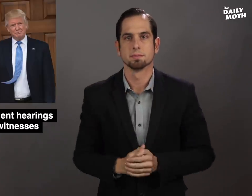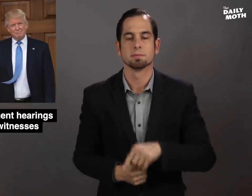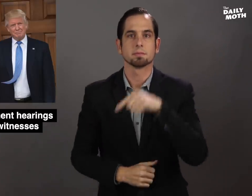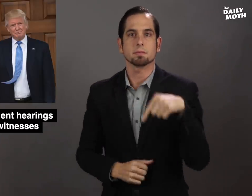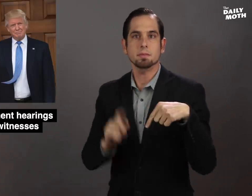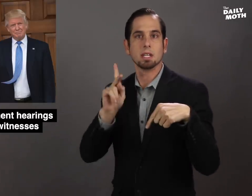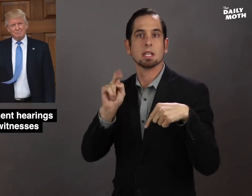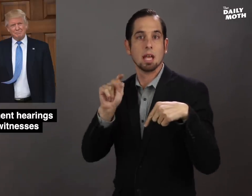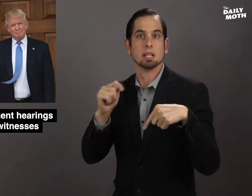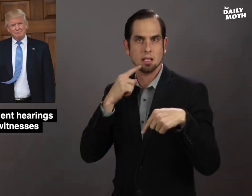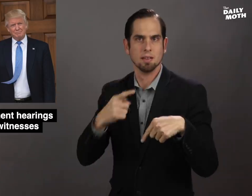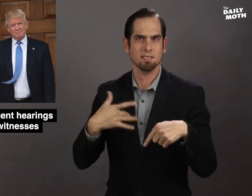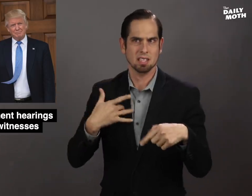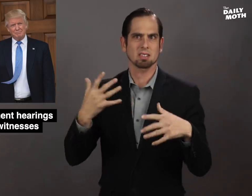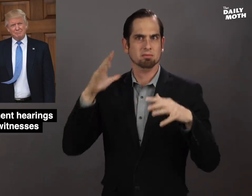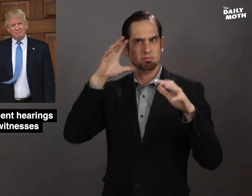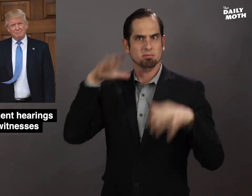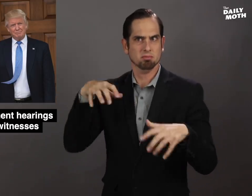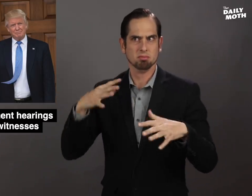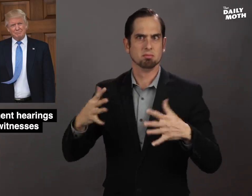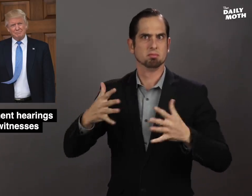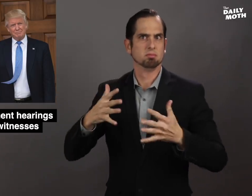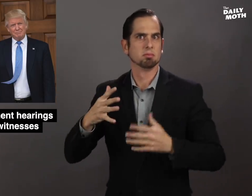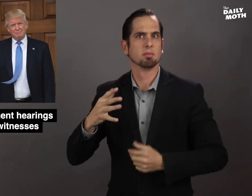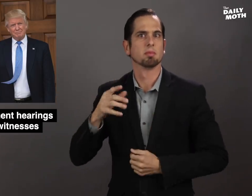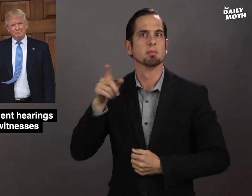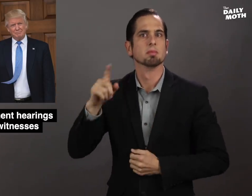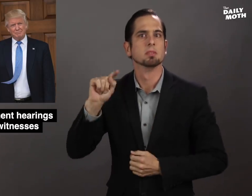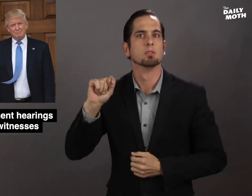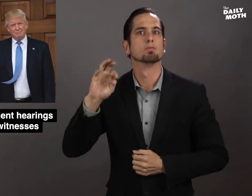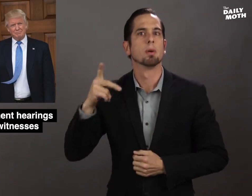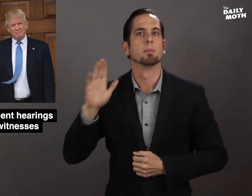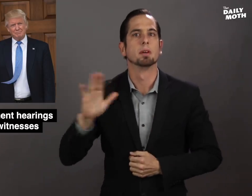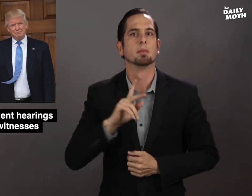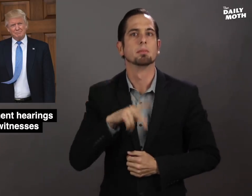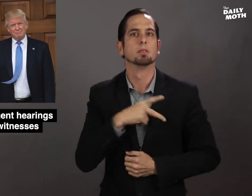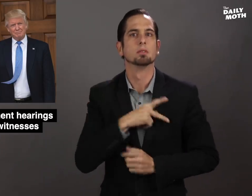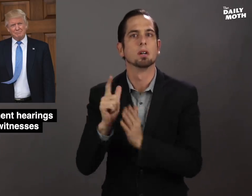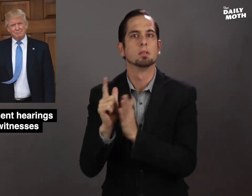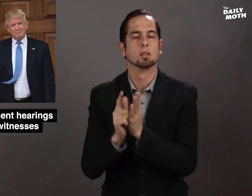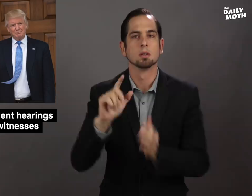Kent said he was alarmed by how Trump's personal attorney